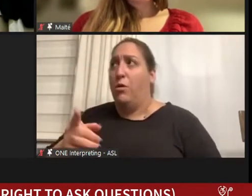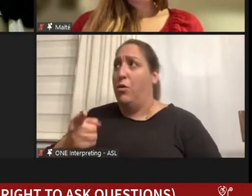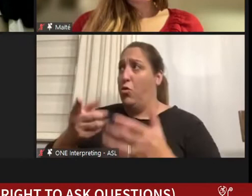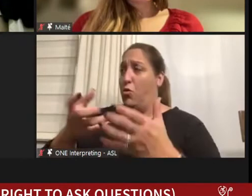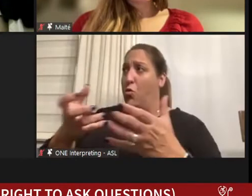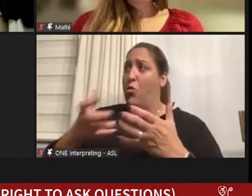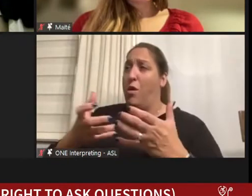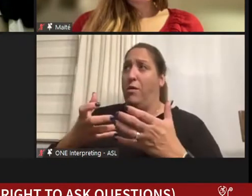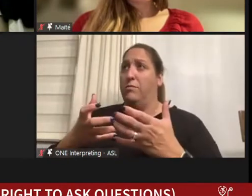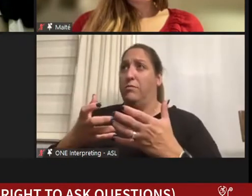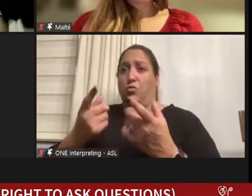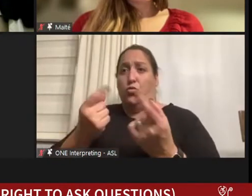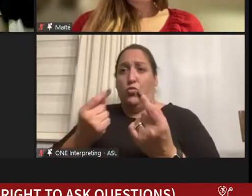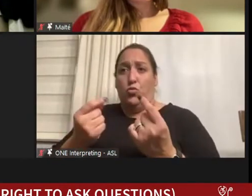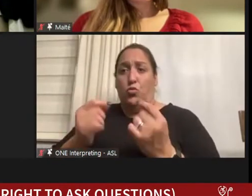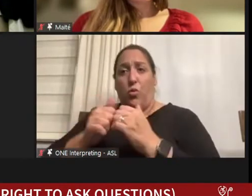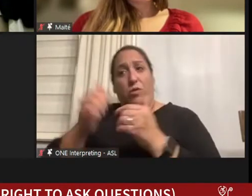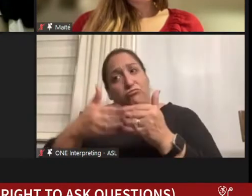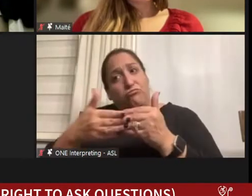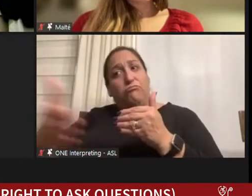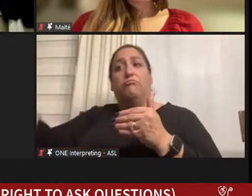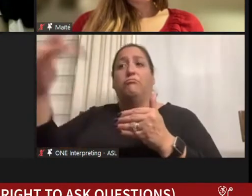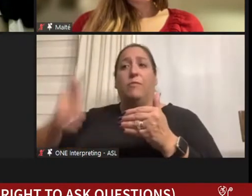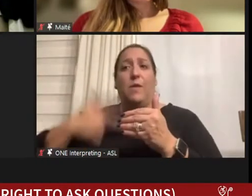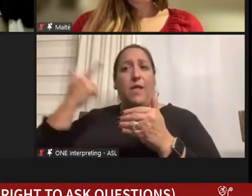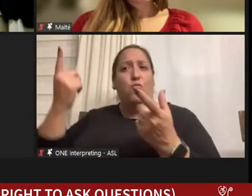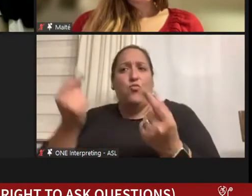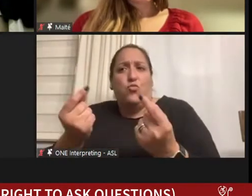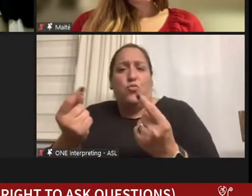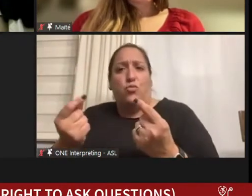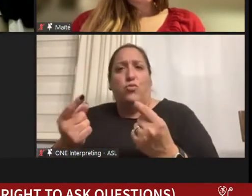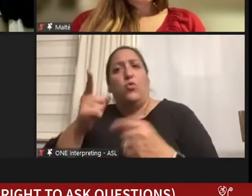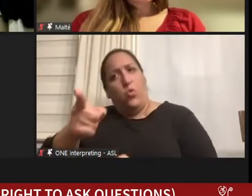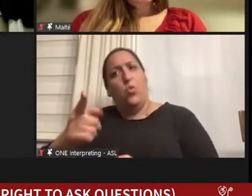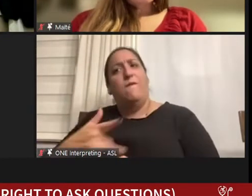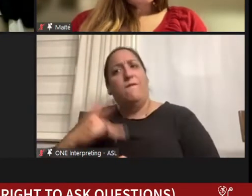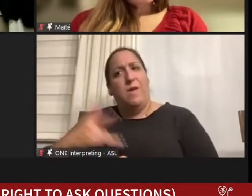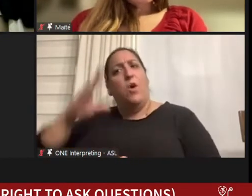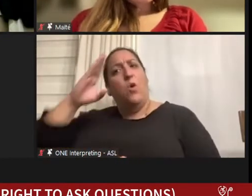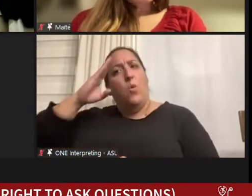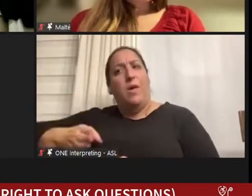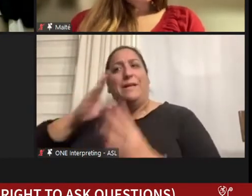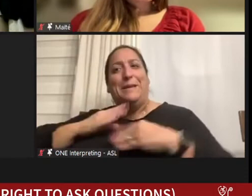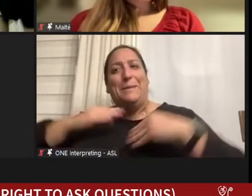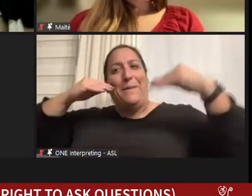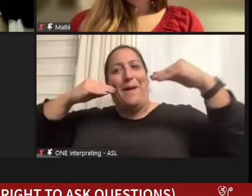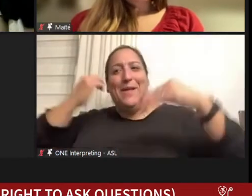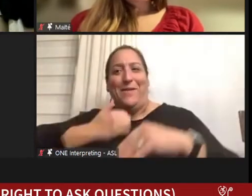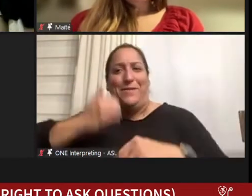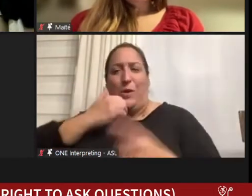to do with the rest of your life that makes you smile every day? What is it that makes you happy